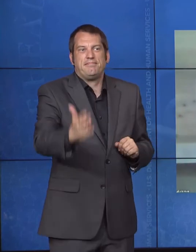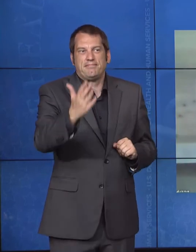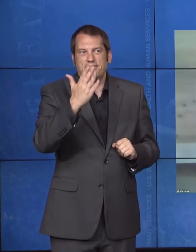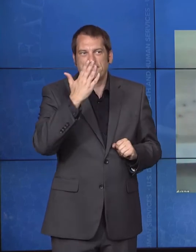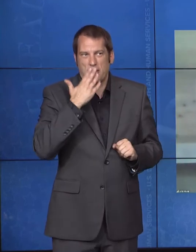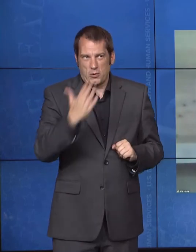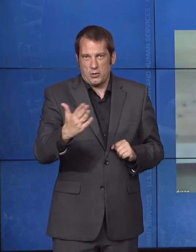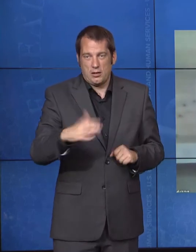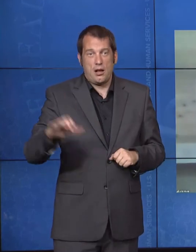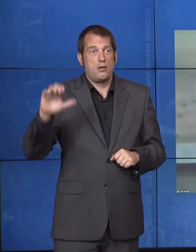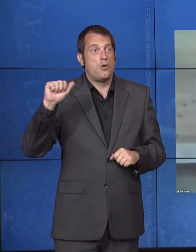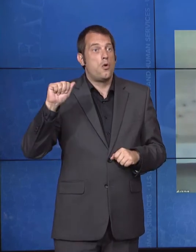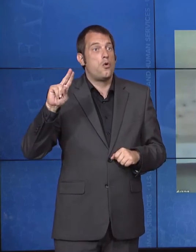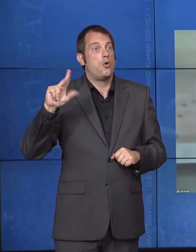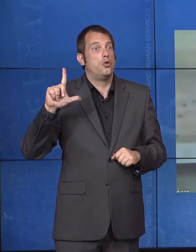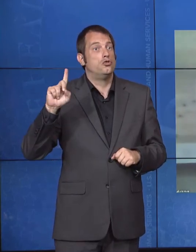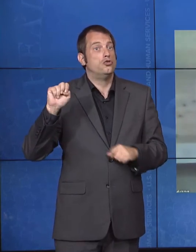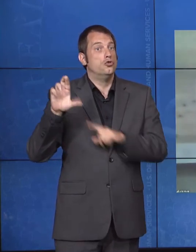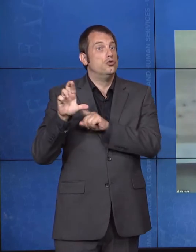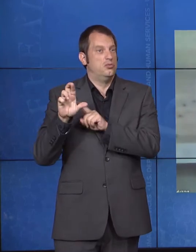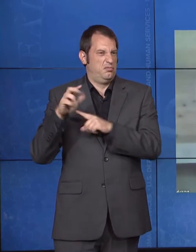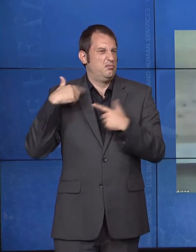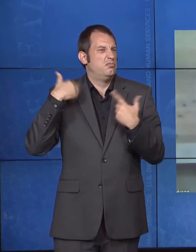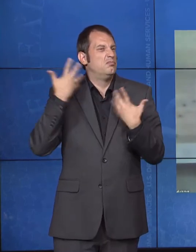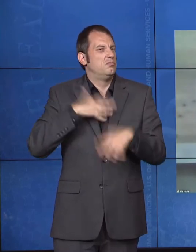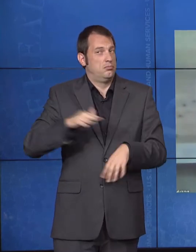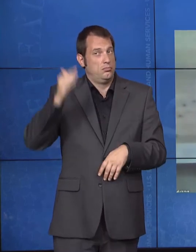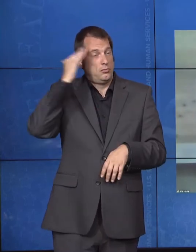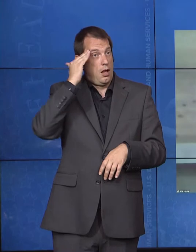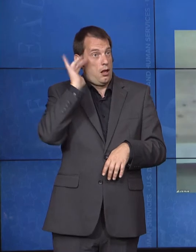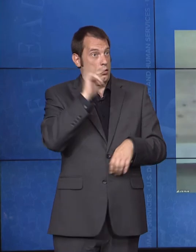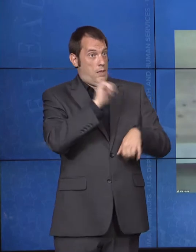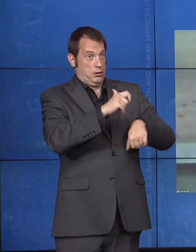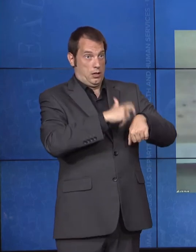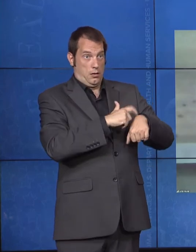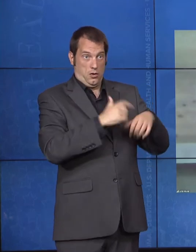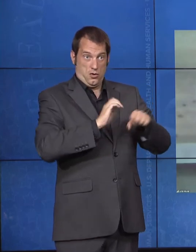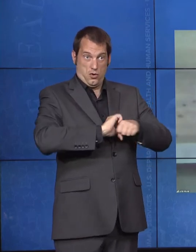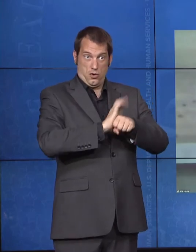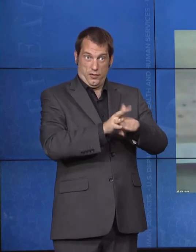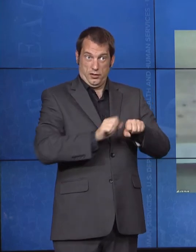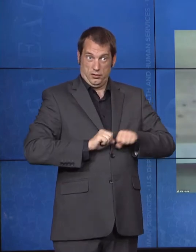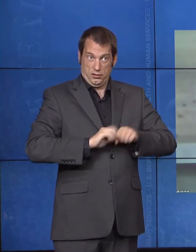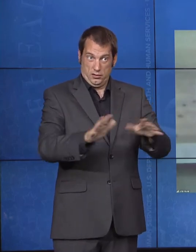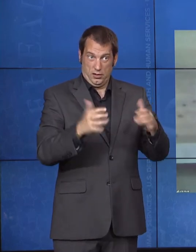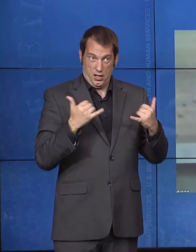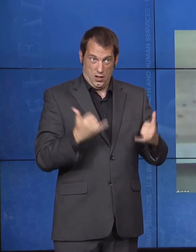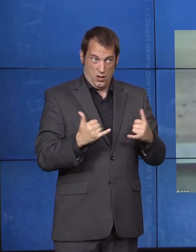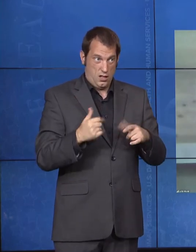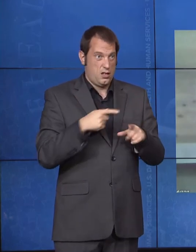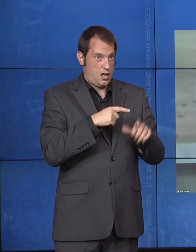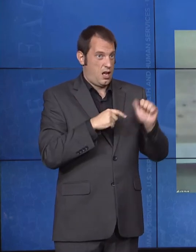COVID-19, one thing that CMS and ACL have been working on is the increased risk in congregate